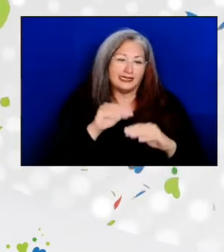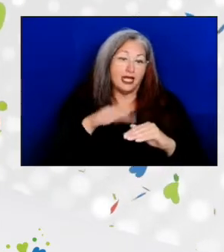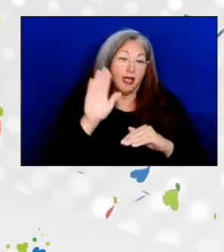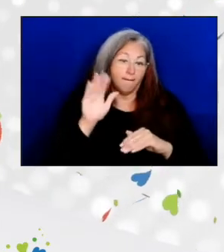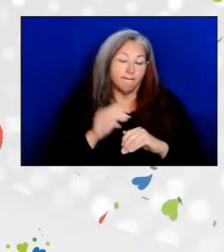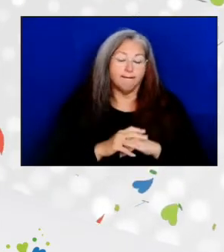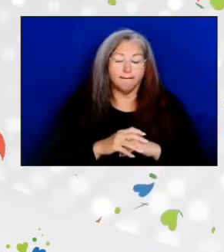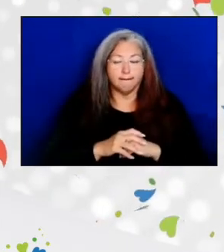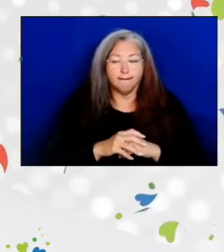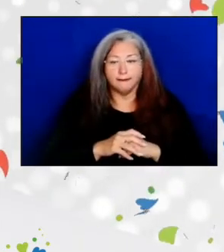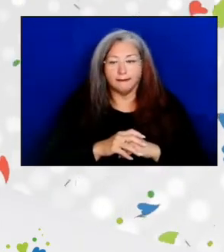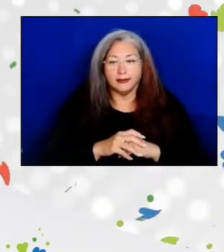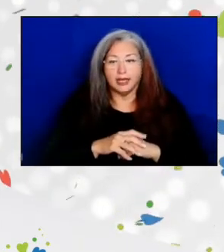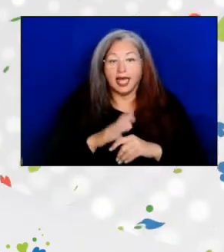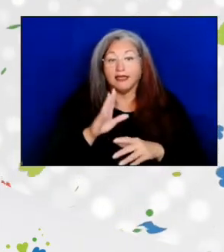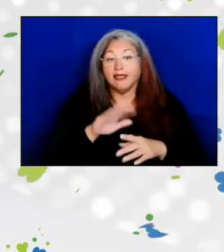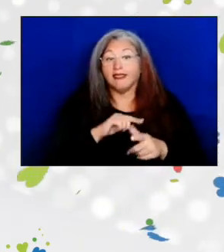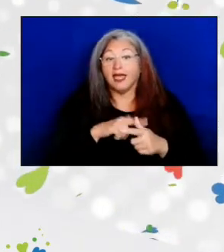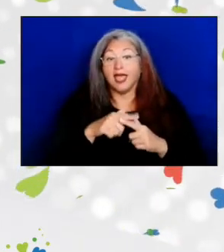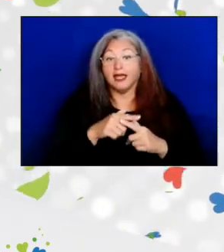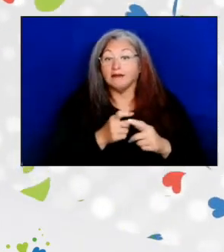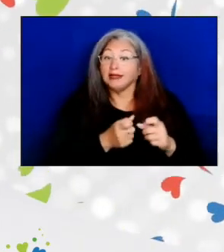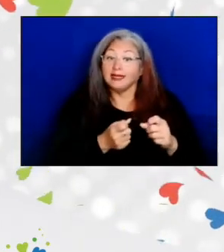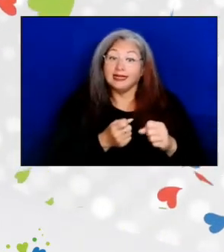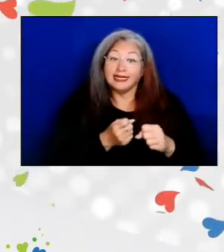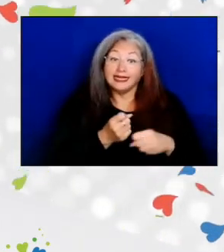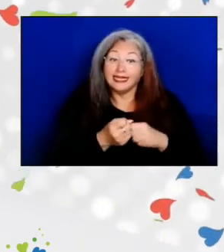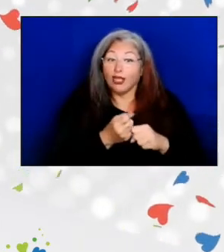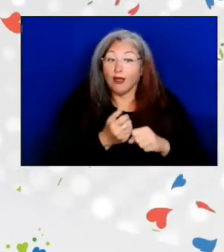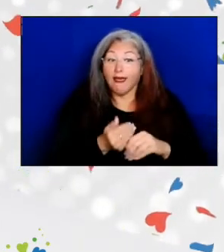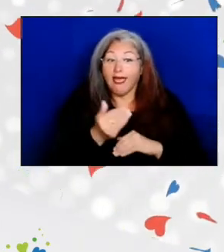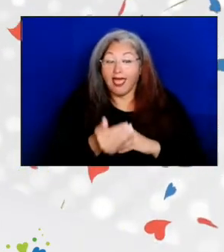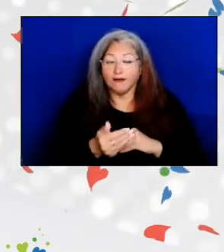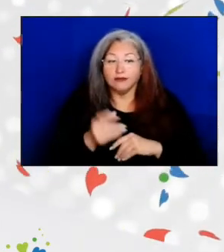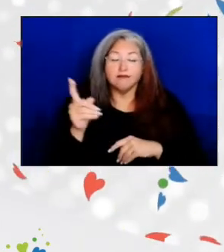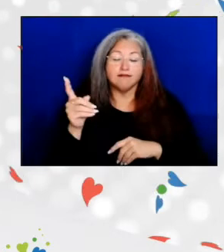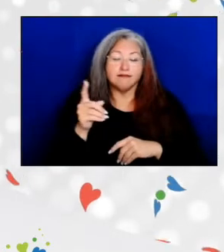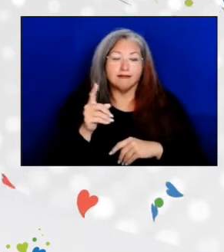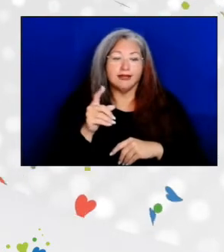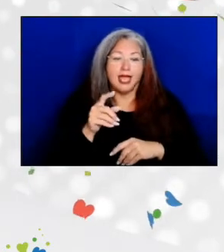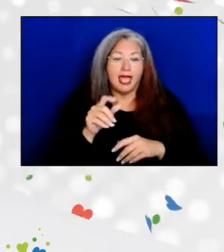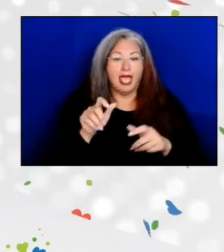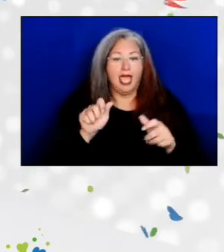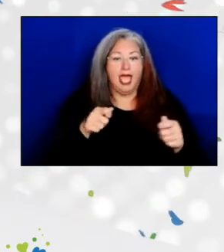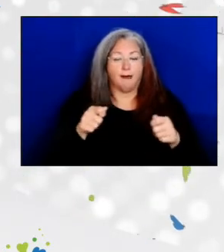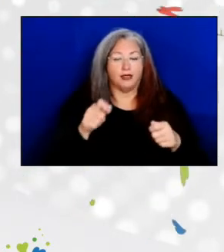And then the next year, the Administration on Aging published the green guide